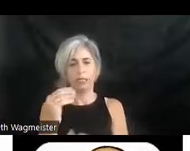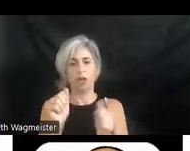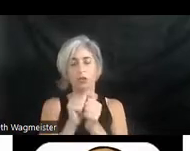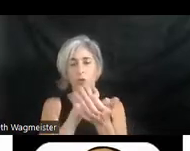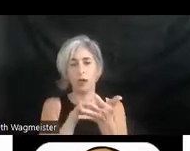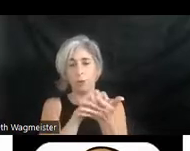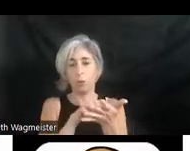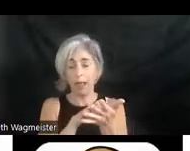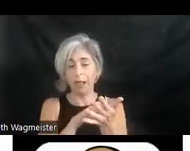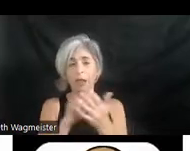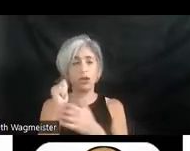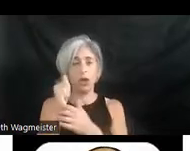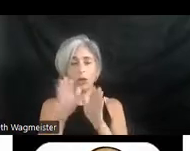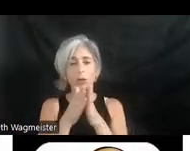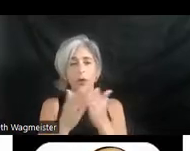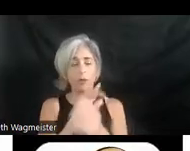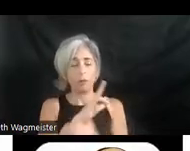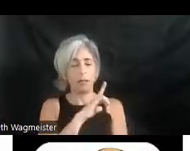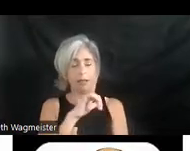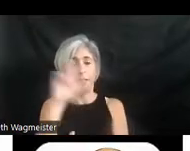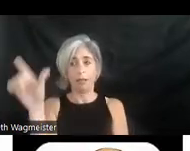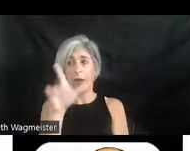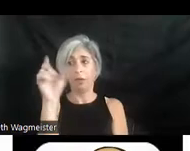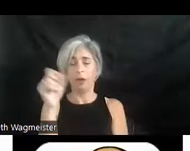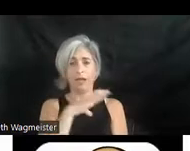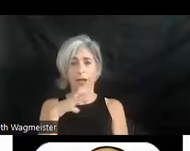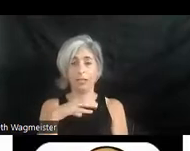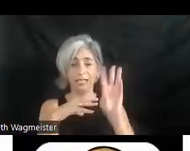an Audiobook from the Library of Congress. And it's in six languages now I'm proud to